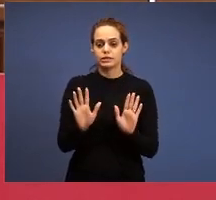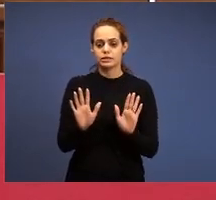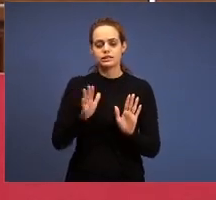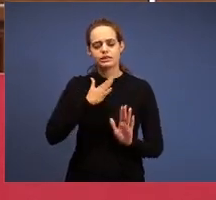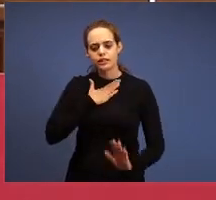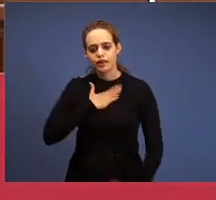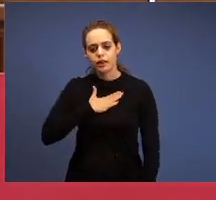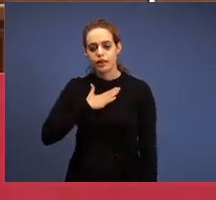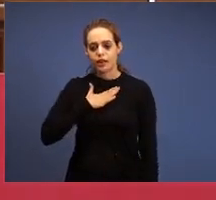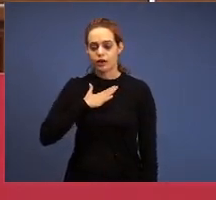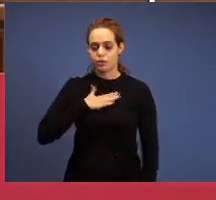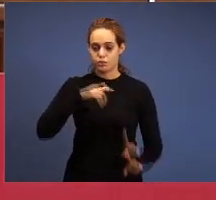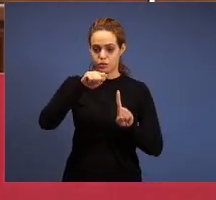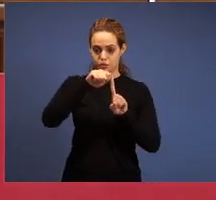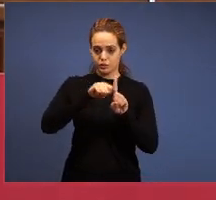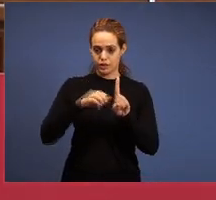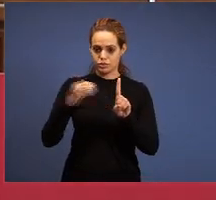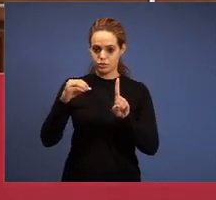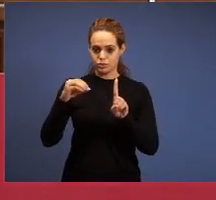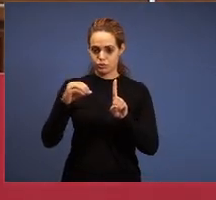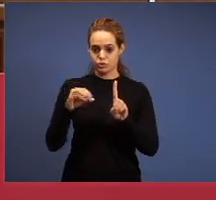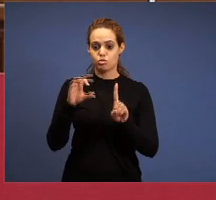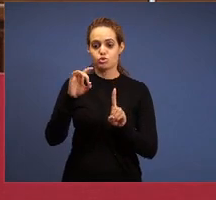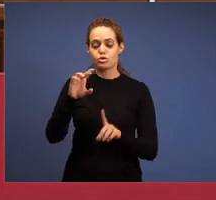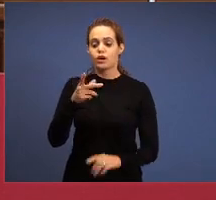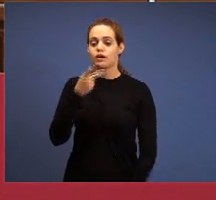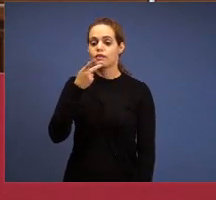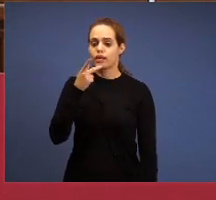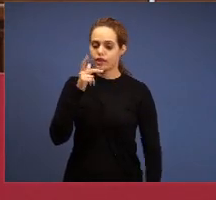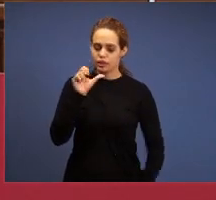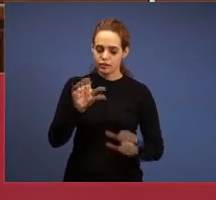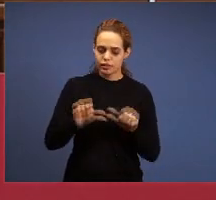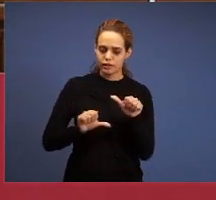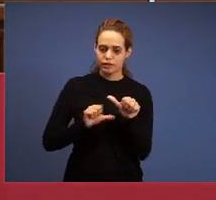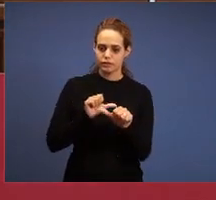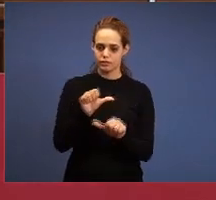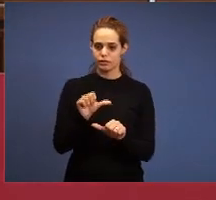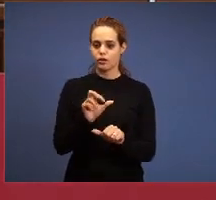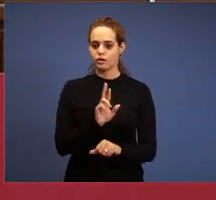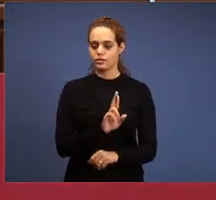topic, just the religious reform of the 16th century.